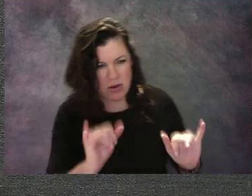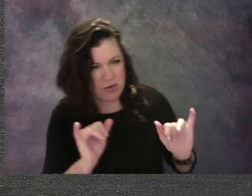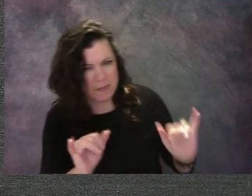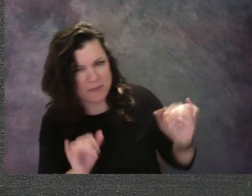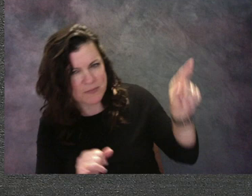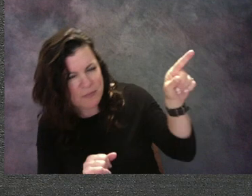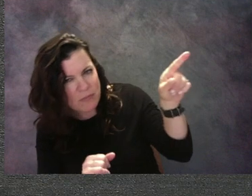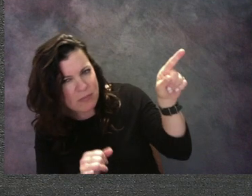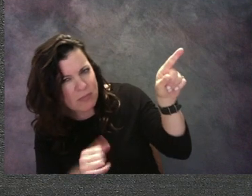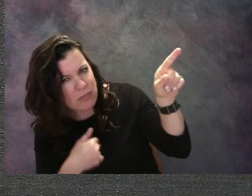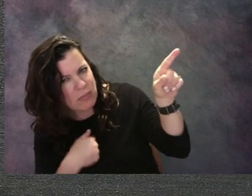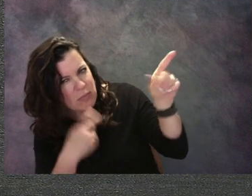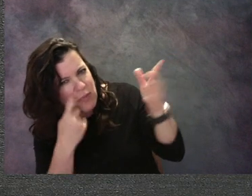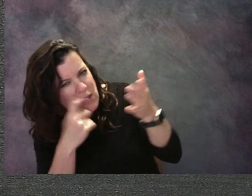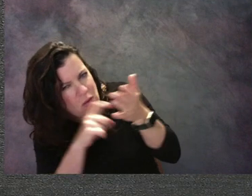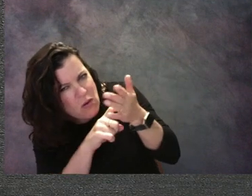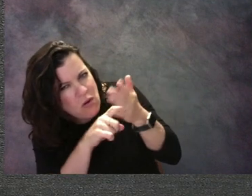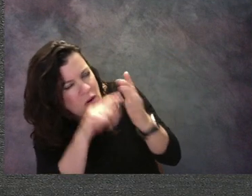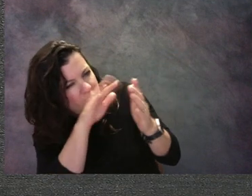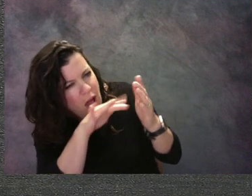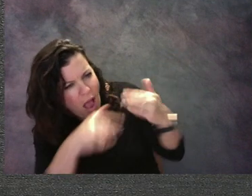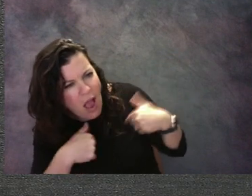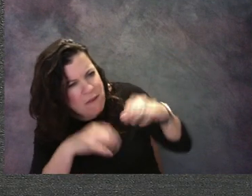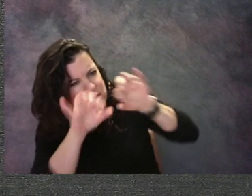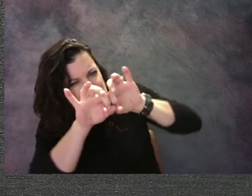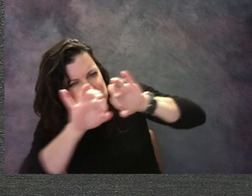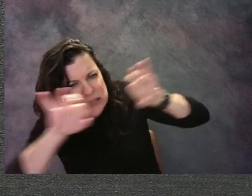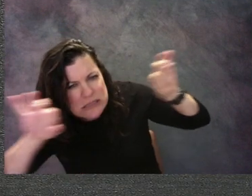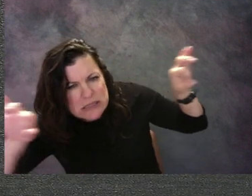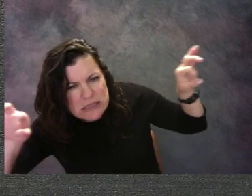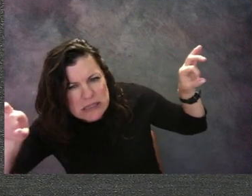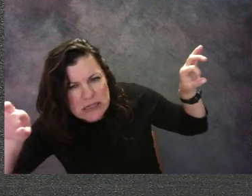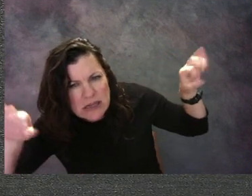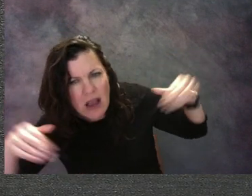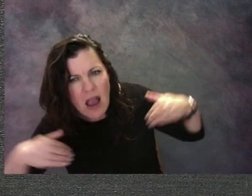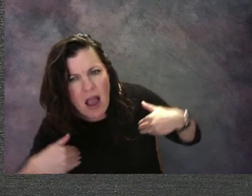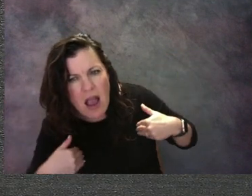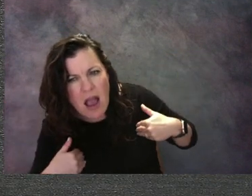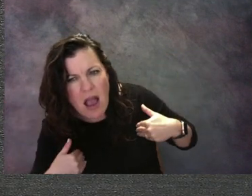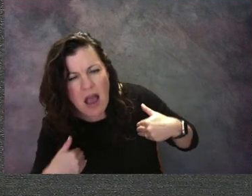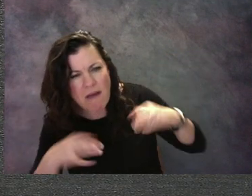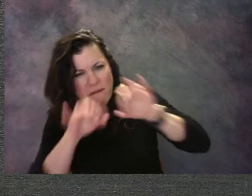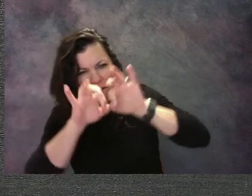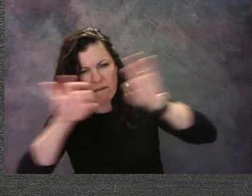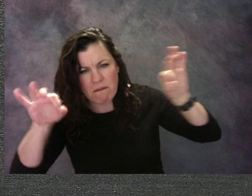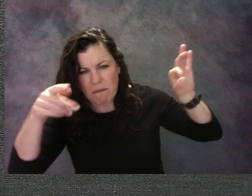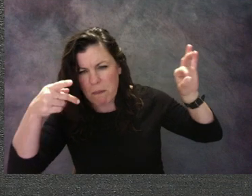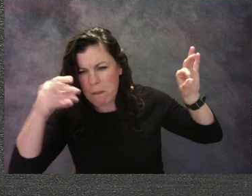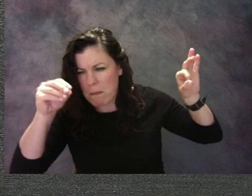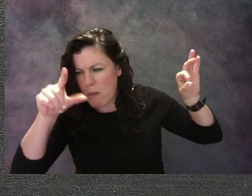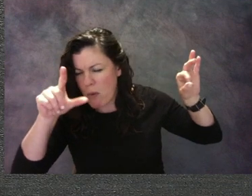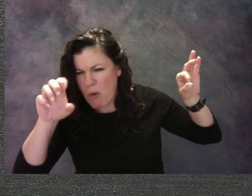he's holding this...pole. I'm not quite sure what he's using with it,